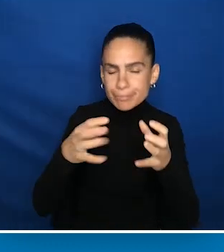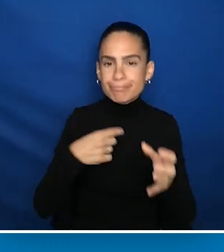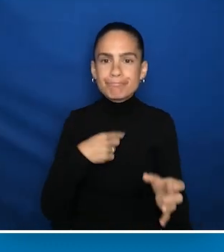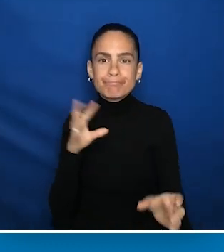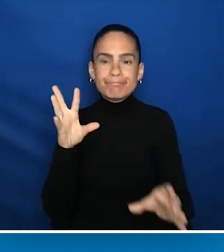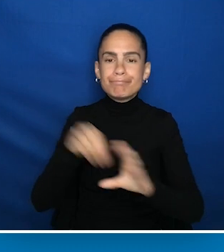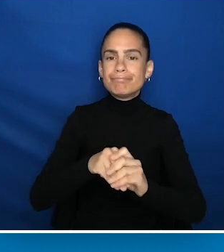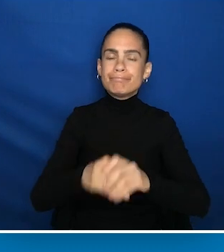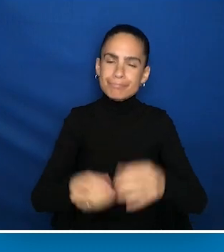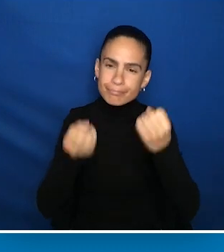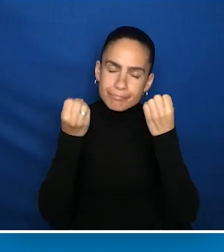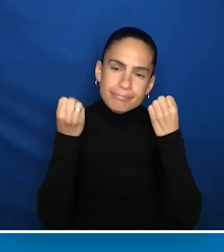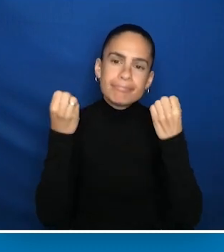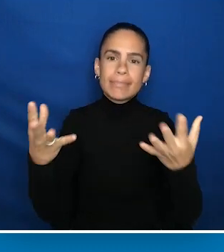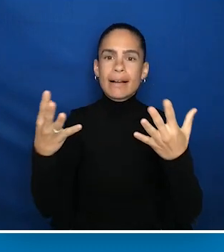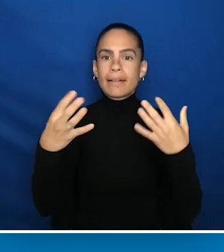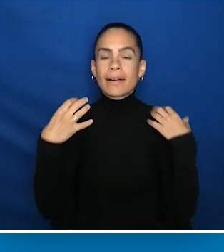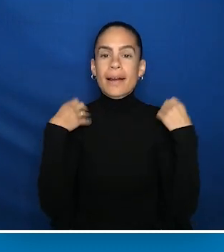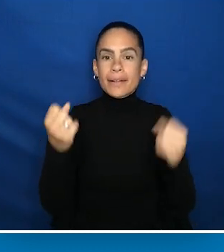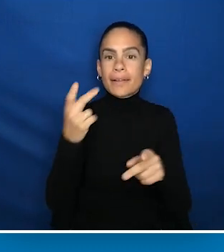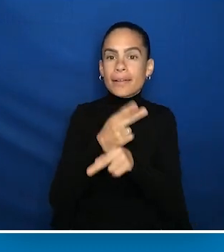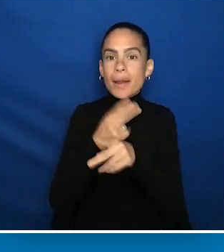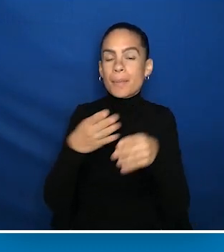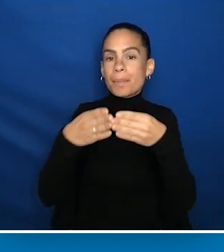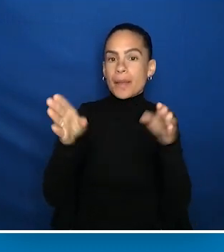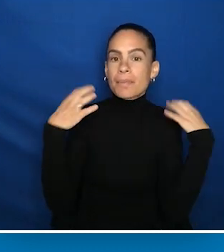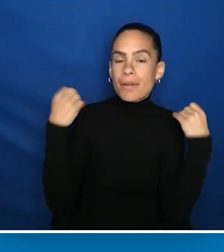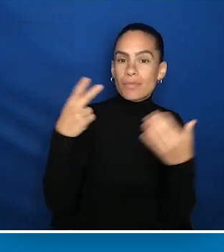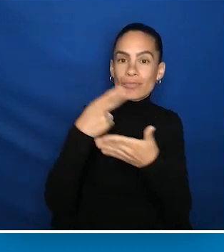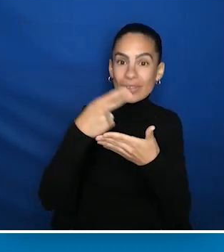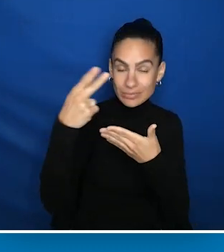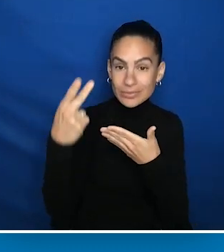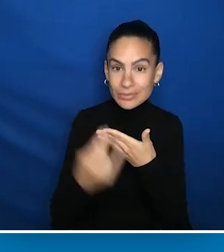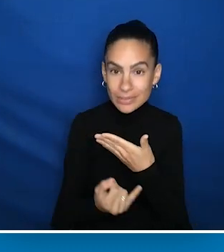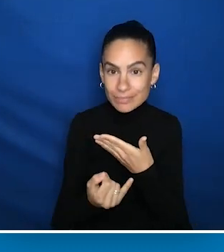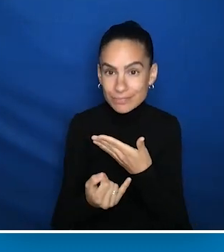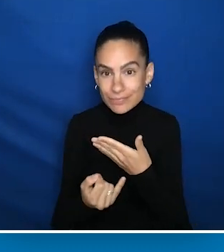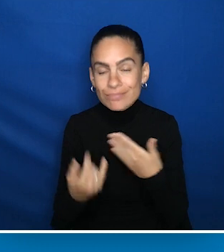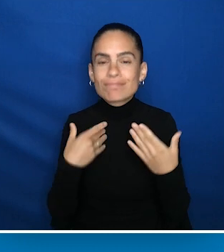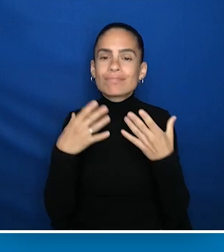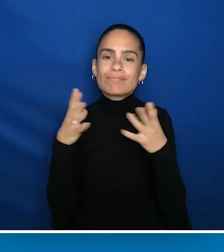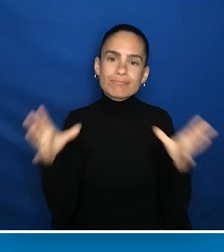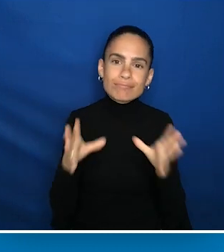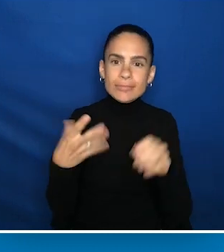and participated in many healthcare, public health initiatives